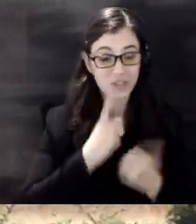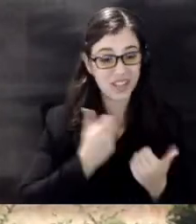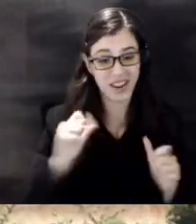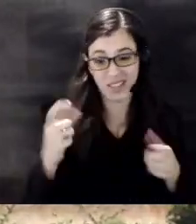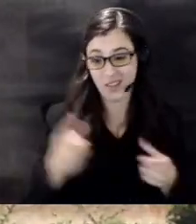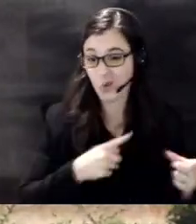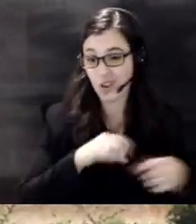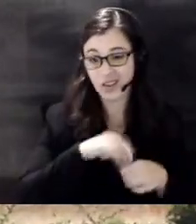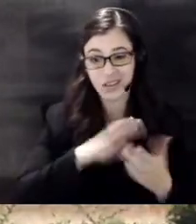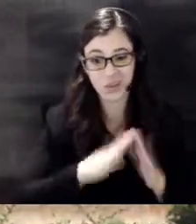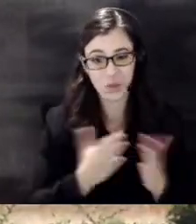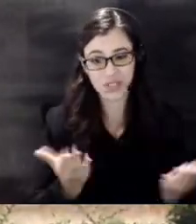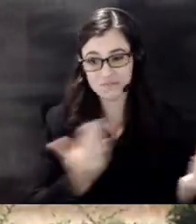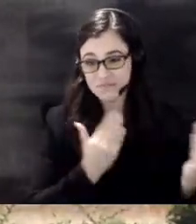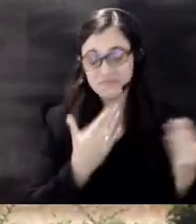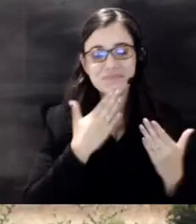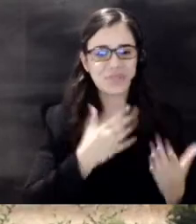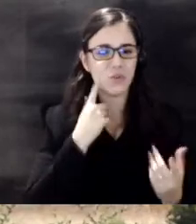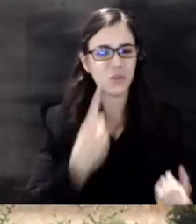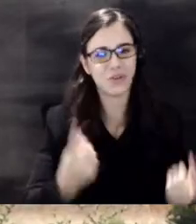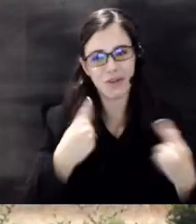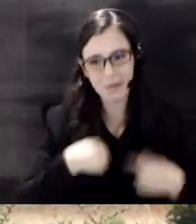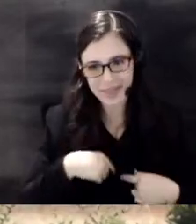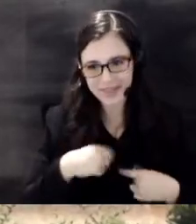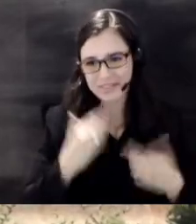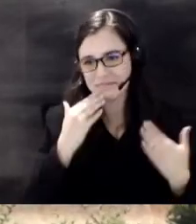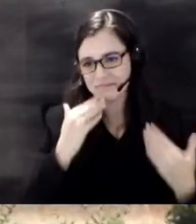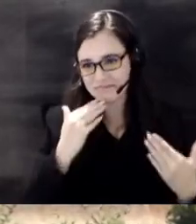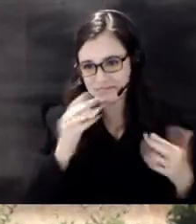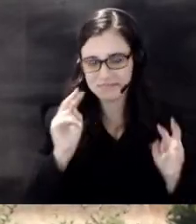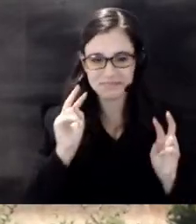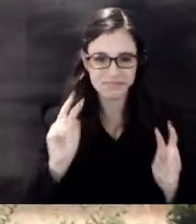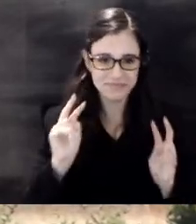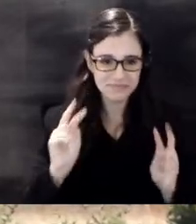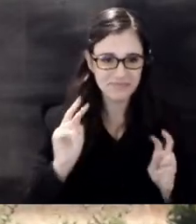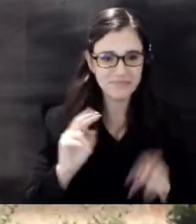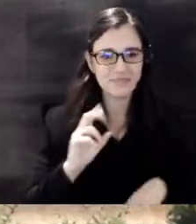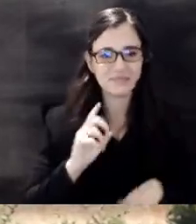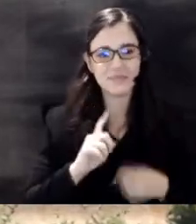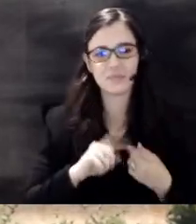community appreciate folks being out here and look forward to being available throughout the week